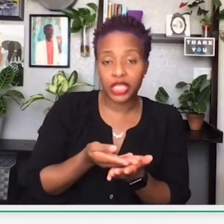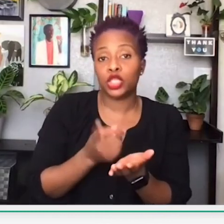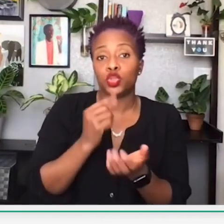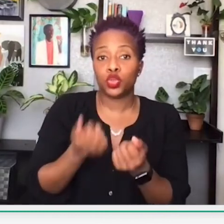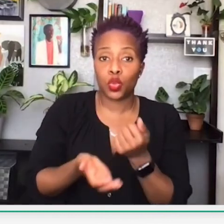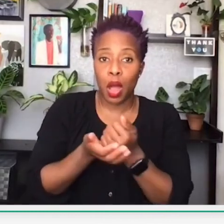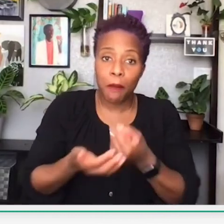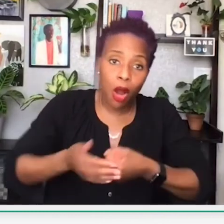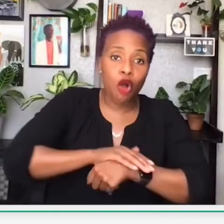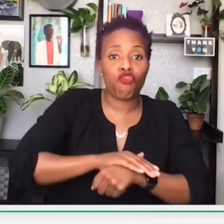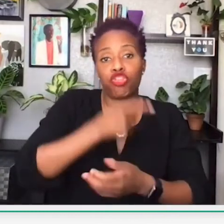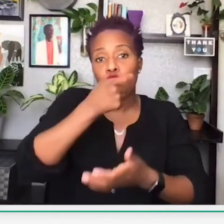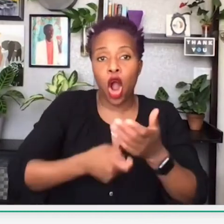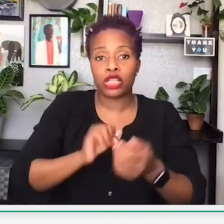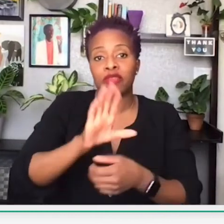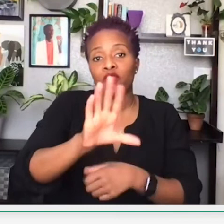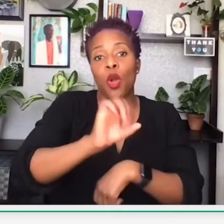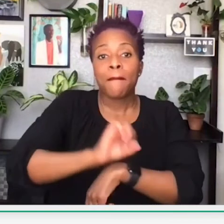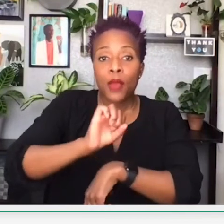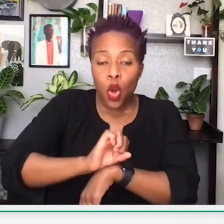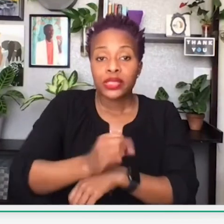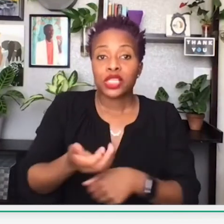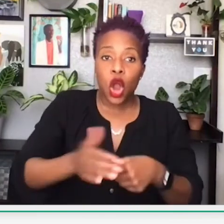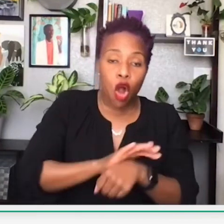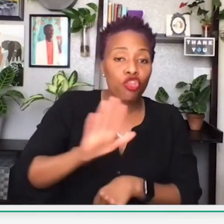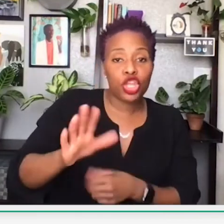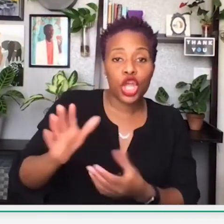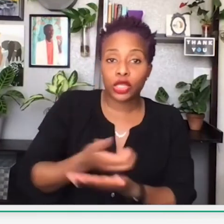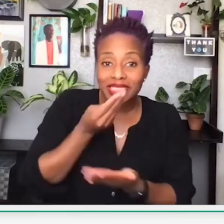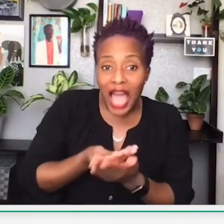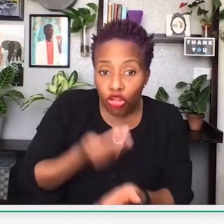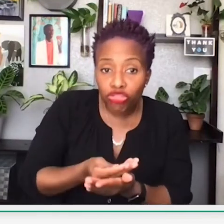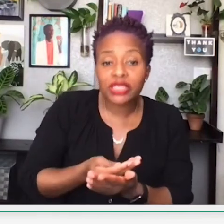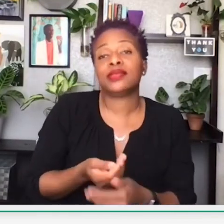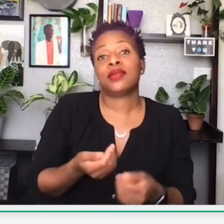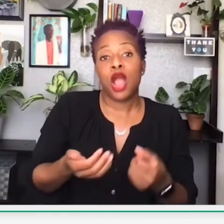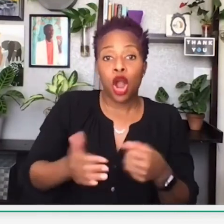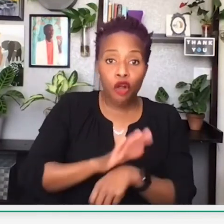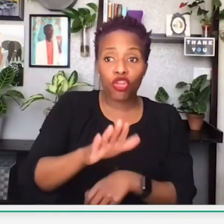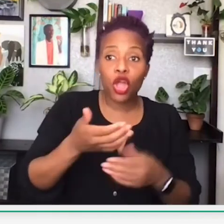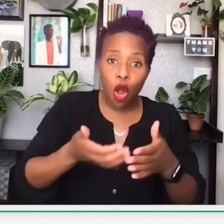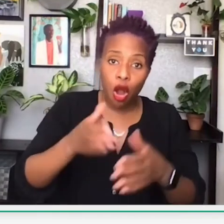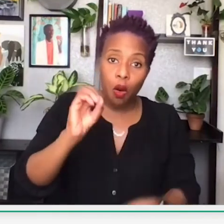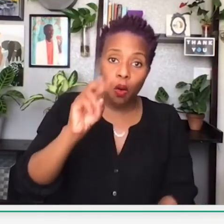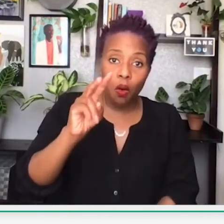That program provides money to help cover the costs of your employees, of their salaries,